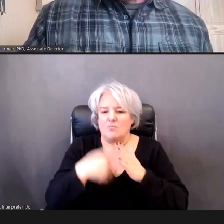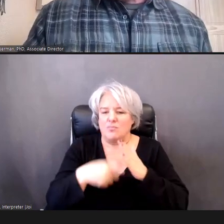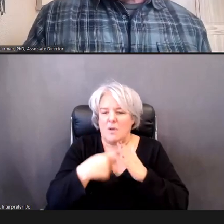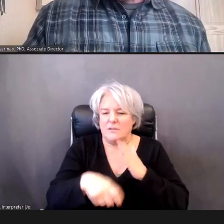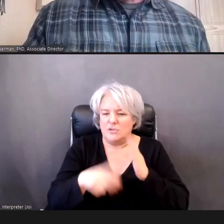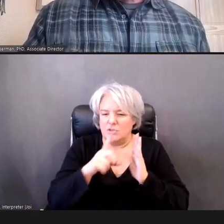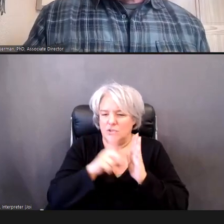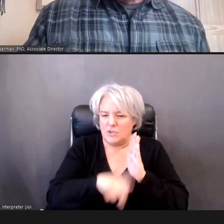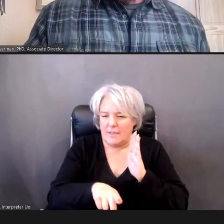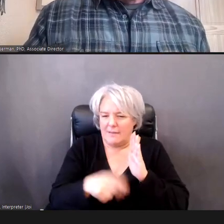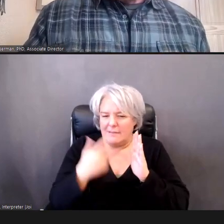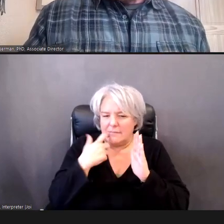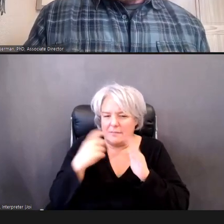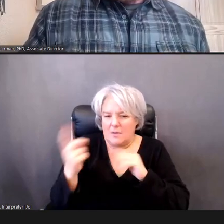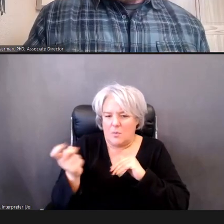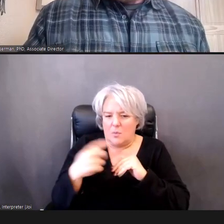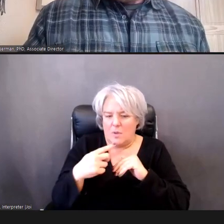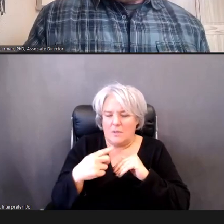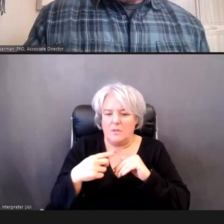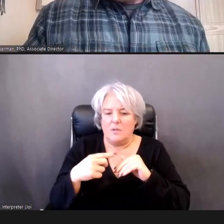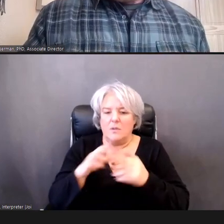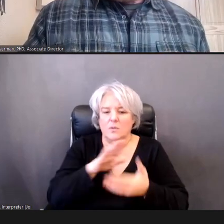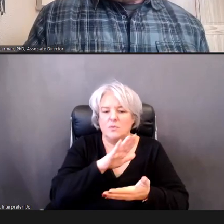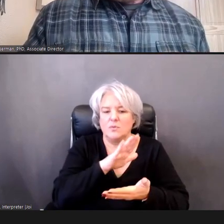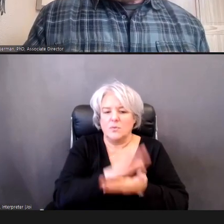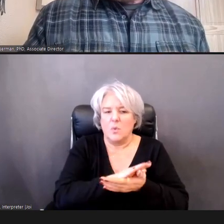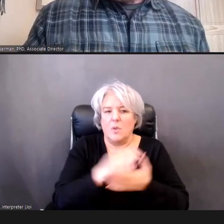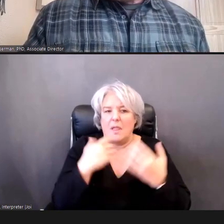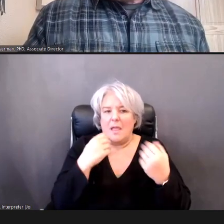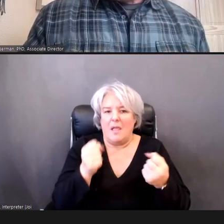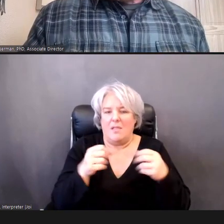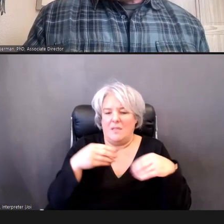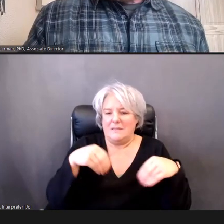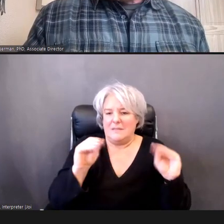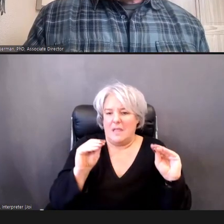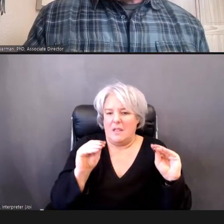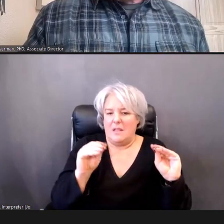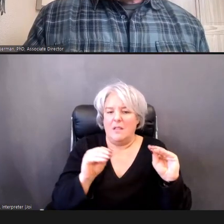question and School Health sells the ones, for the Column A,